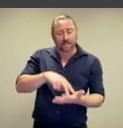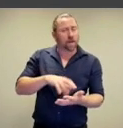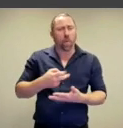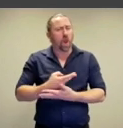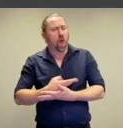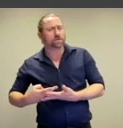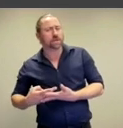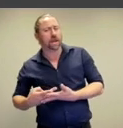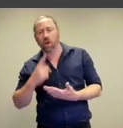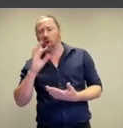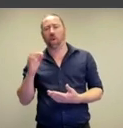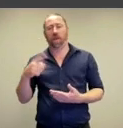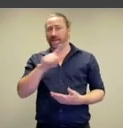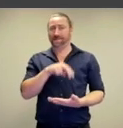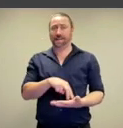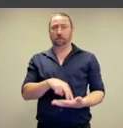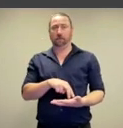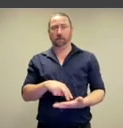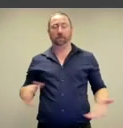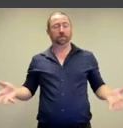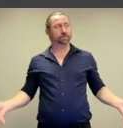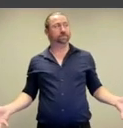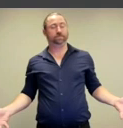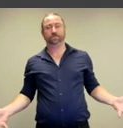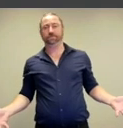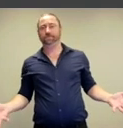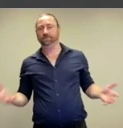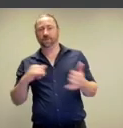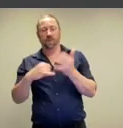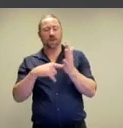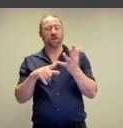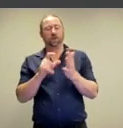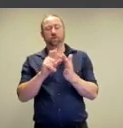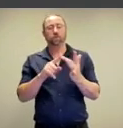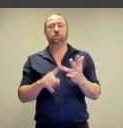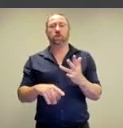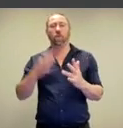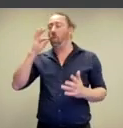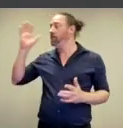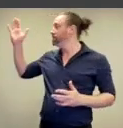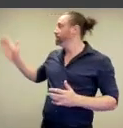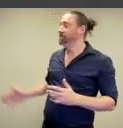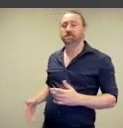up or lying down?' They are standing bodies